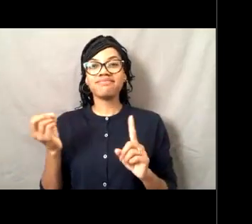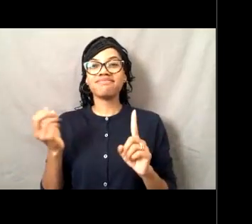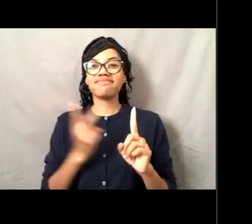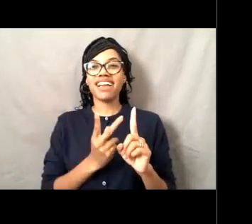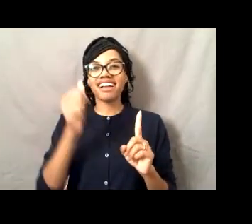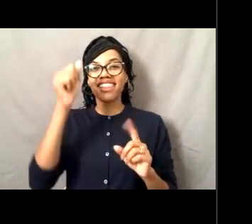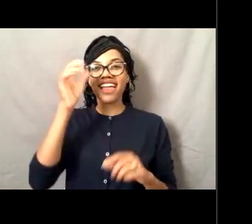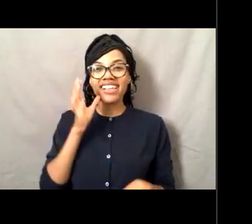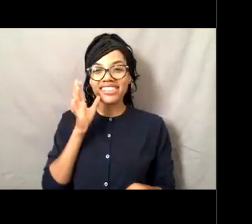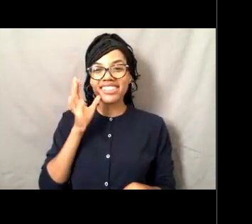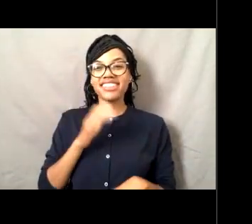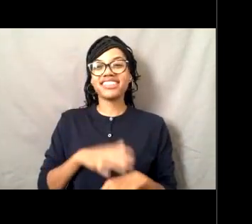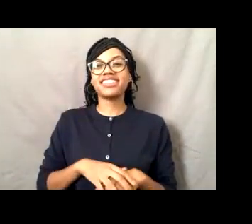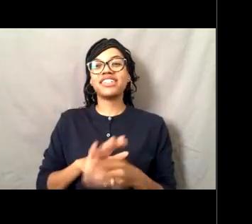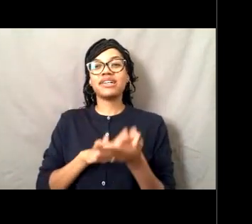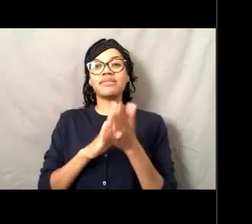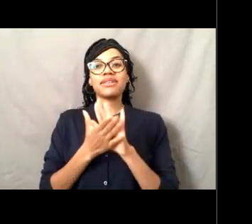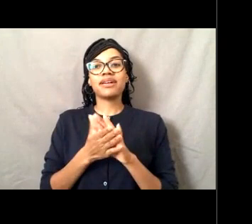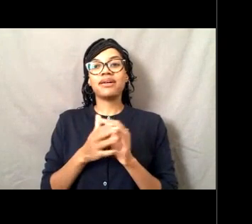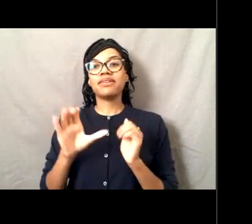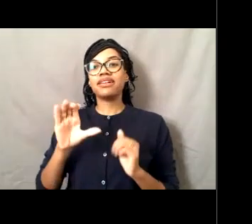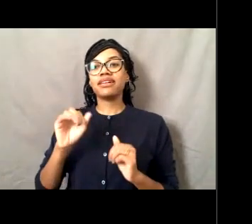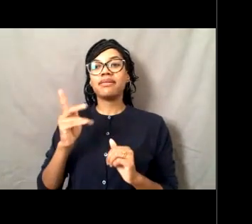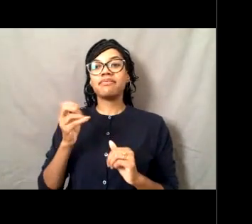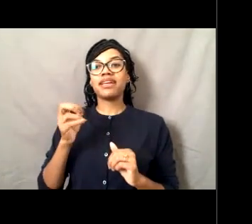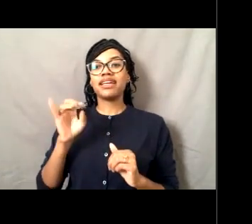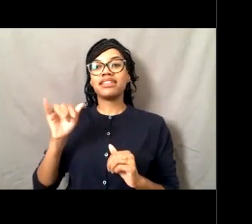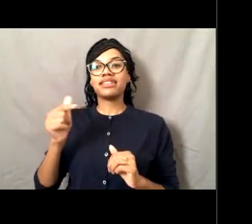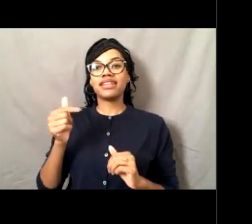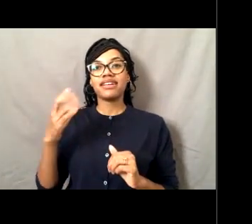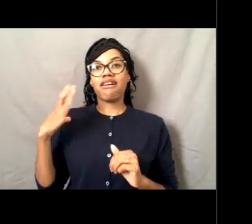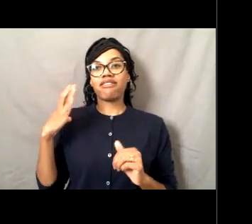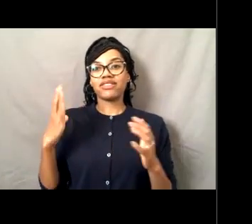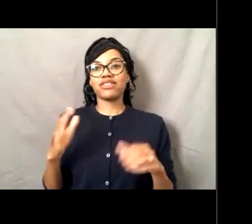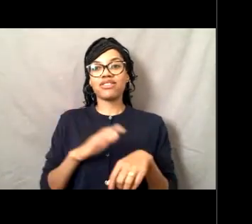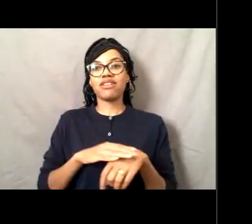and be the Commanding Officer on Oscar Dyson. And that was really exciting.